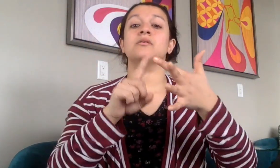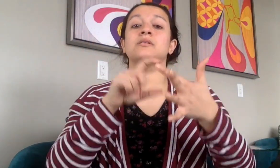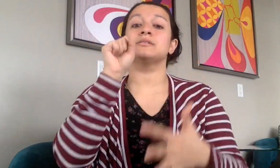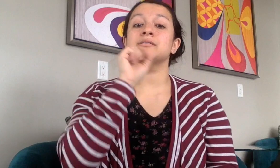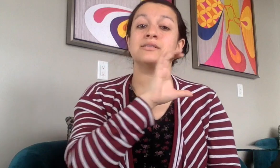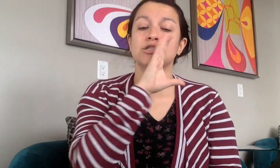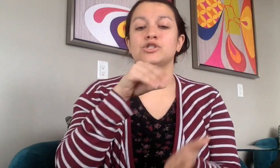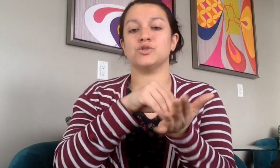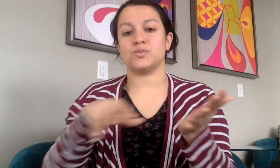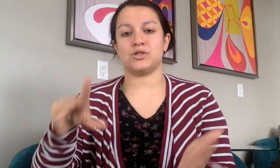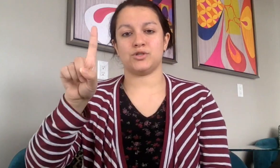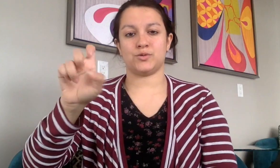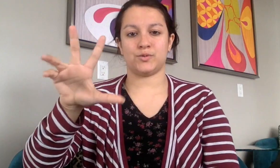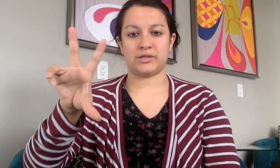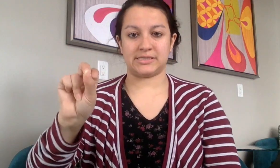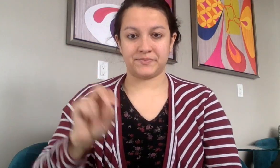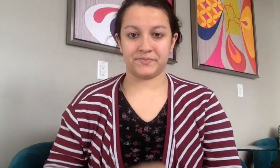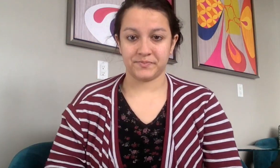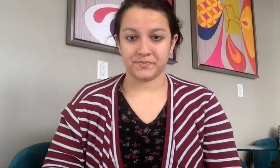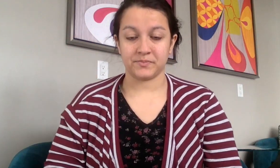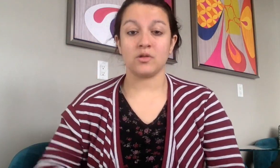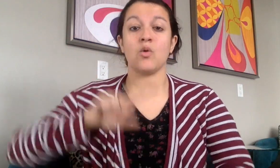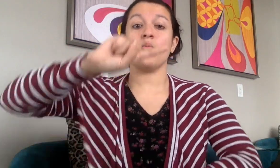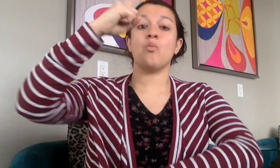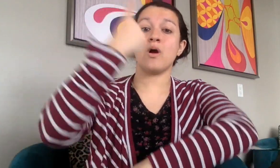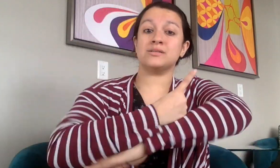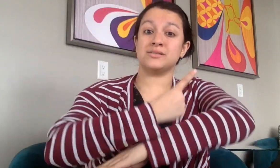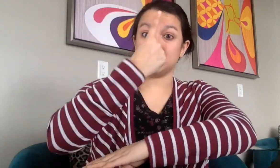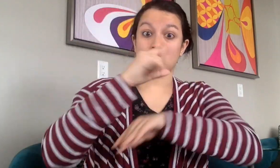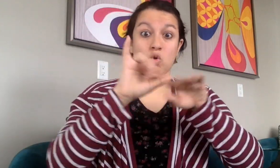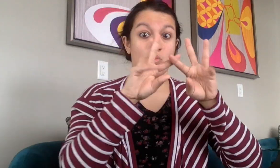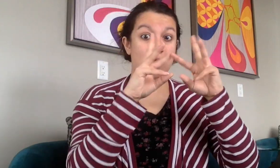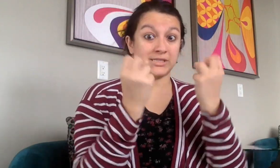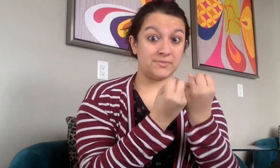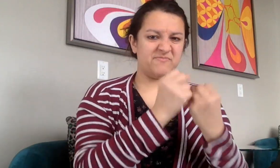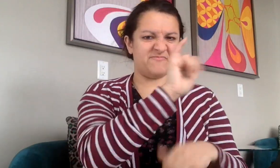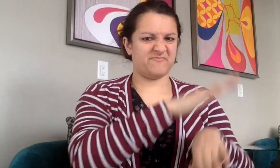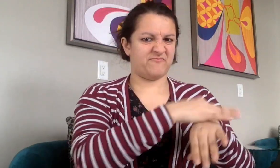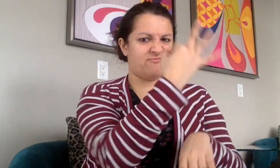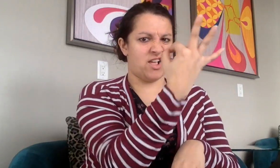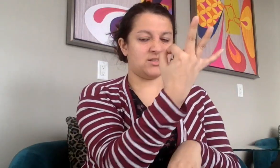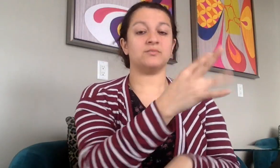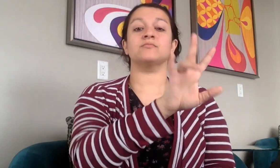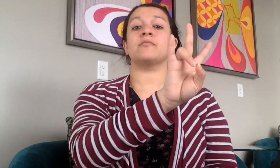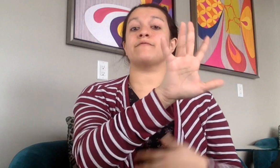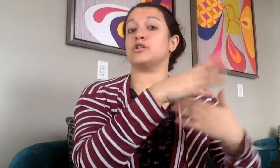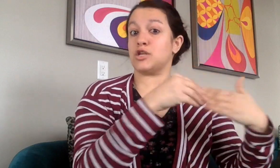Senior Citizens/Students: $130 A day workshop (Friday): $75